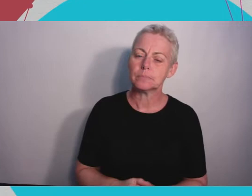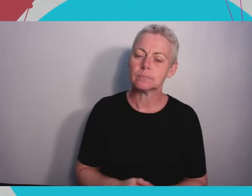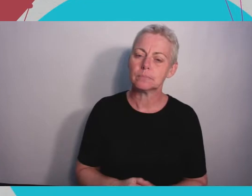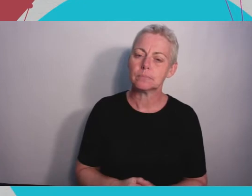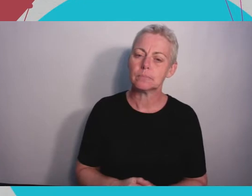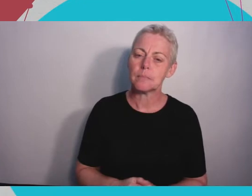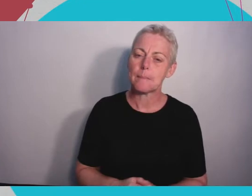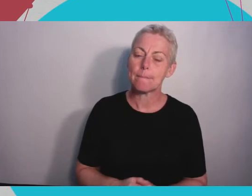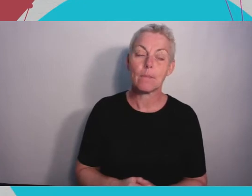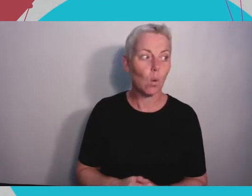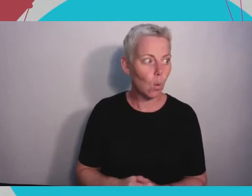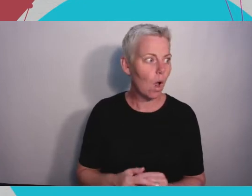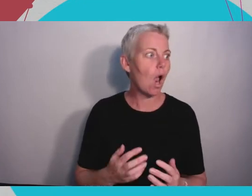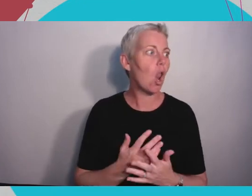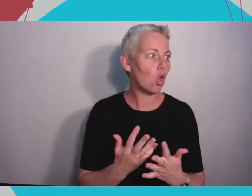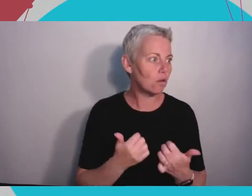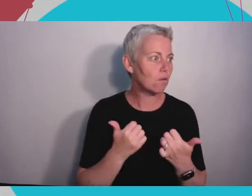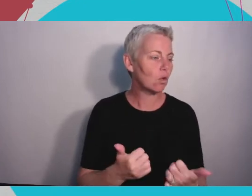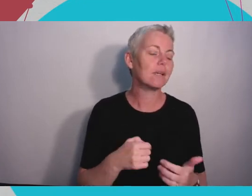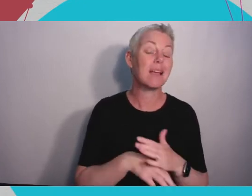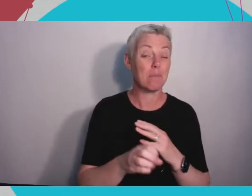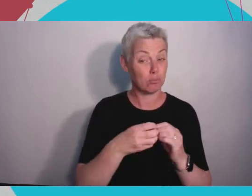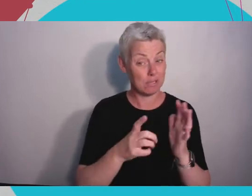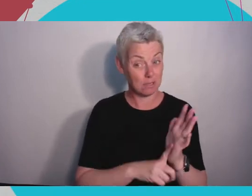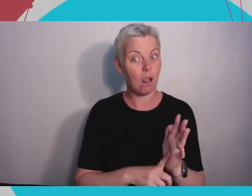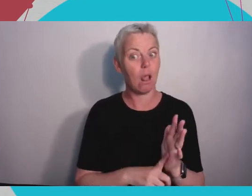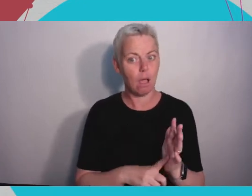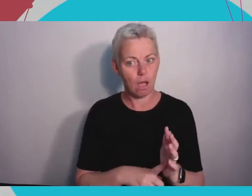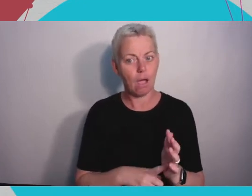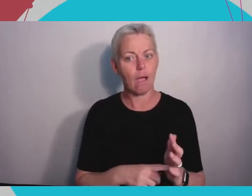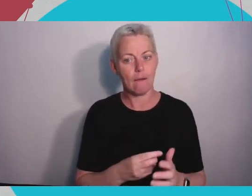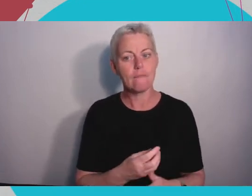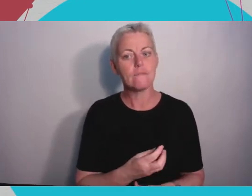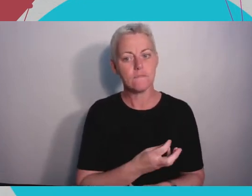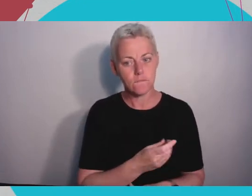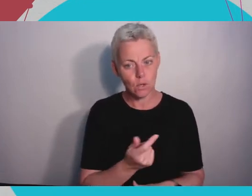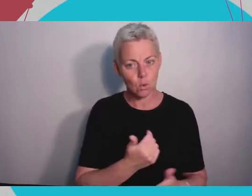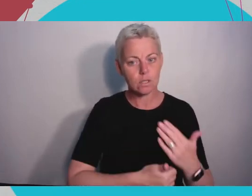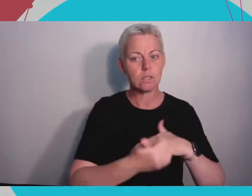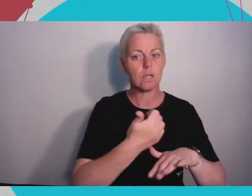In Bristol there's a few phenomenal start ups at the moment. There's one called Open